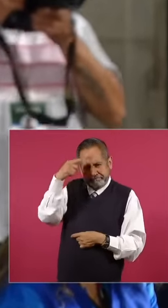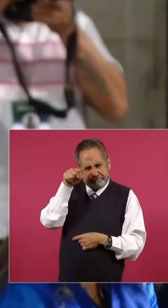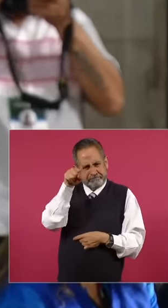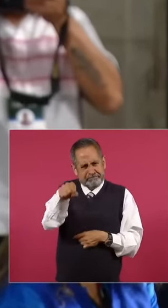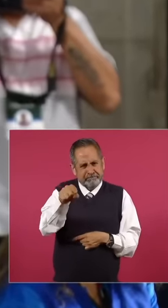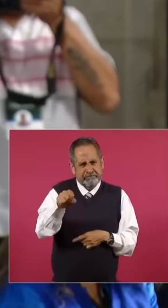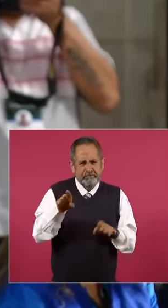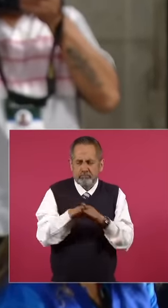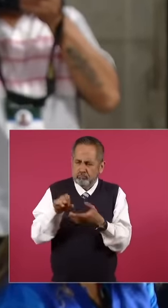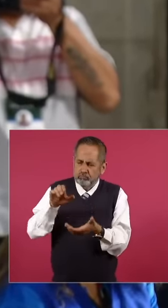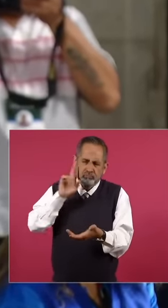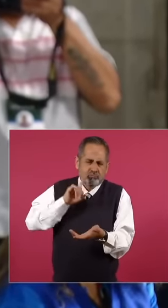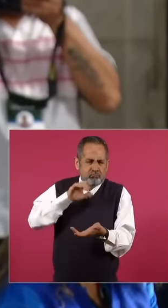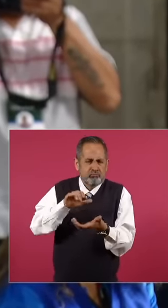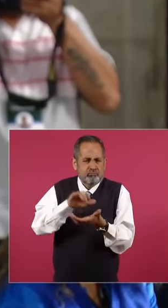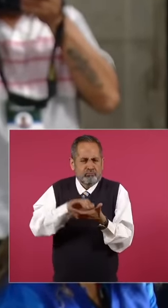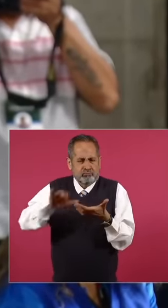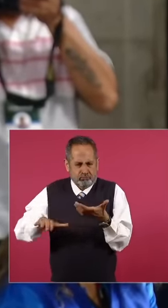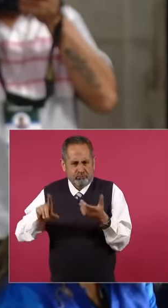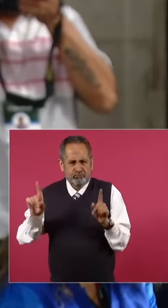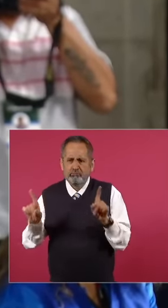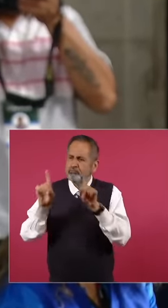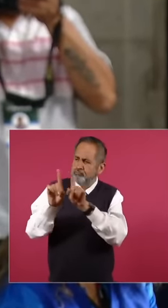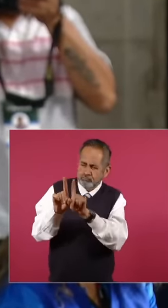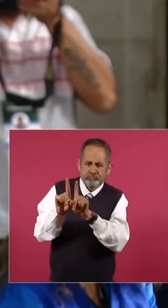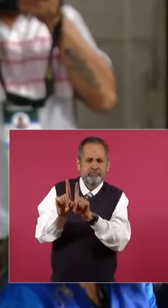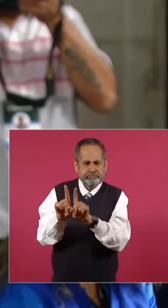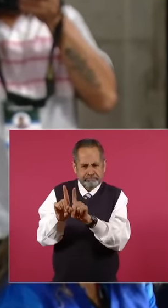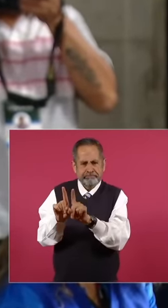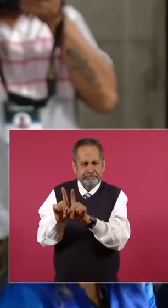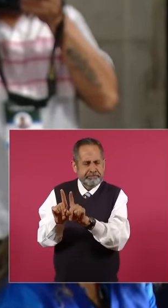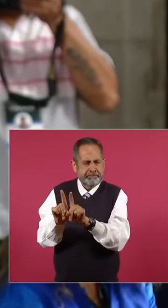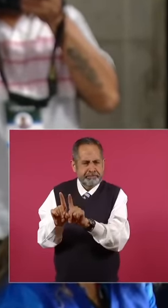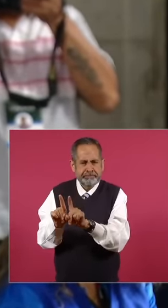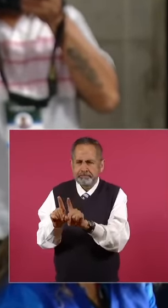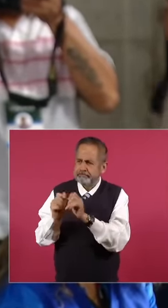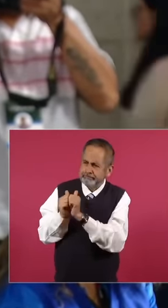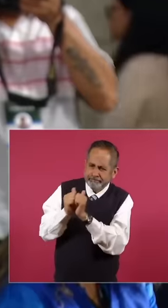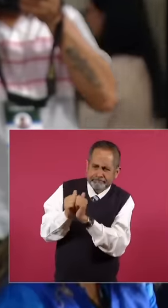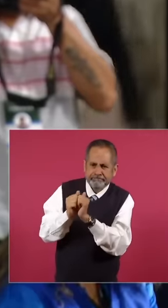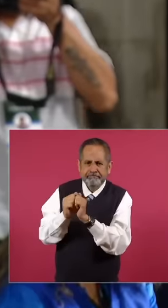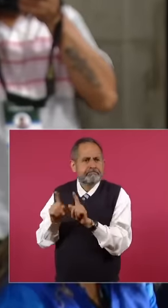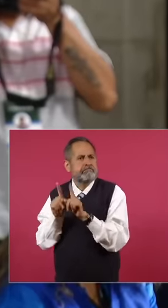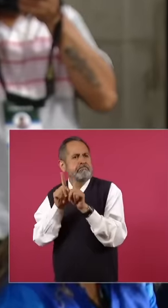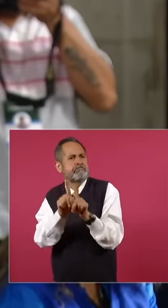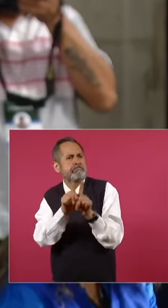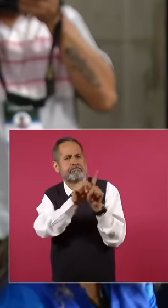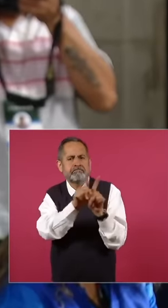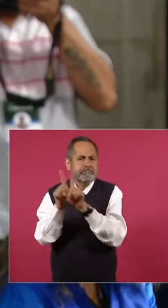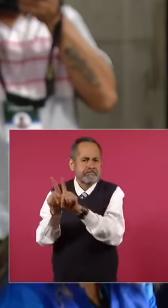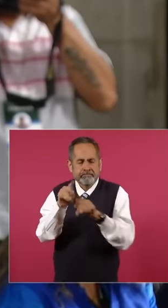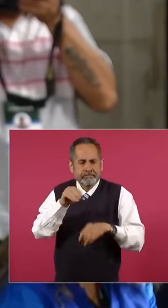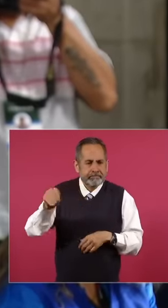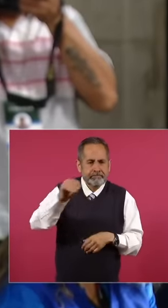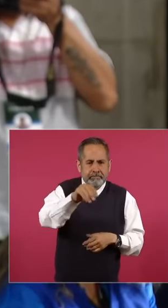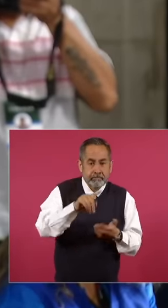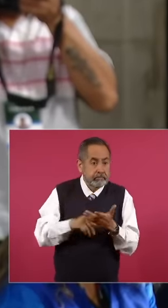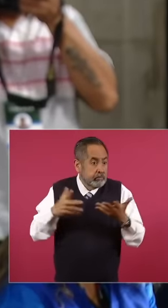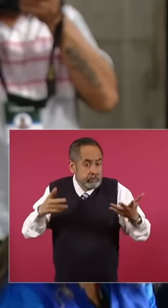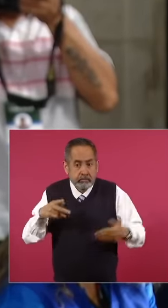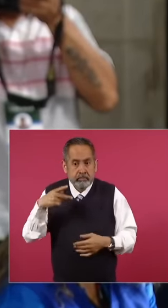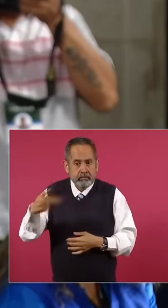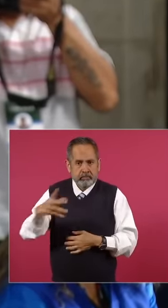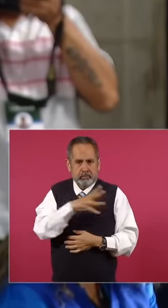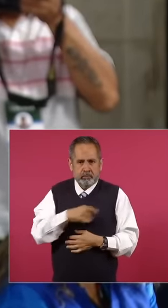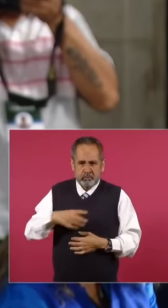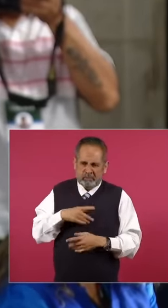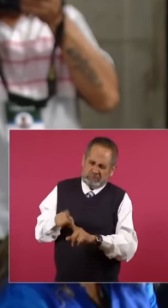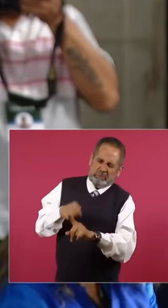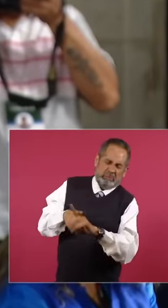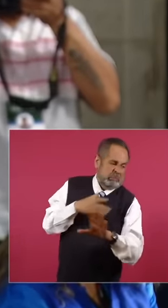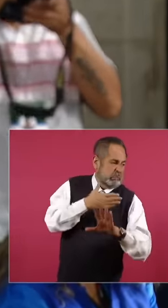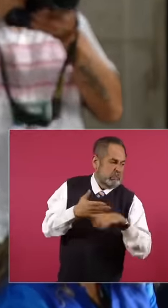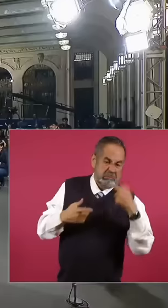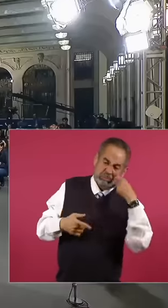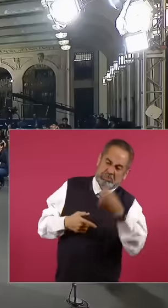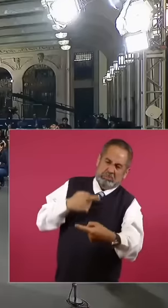as a wife to accompany the president every time that even your son was criticized and this